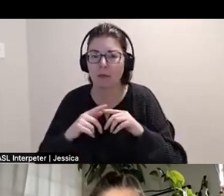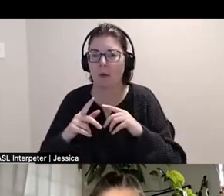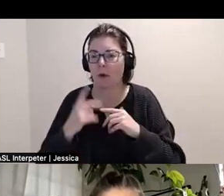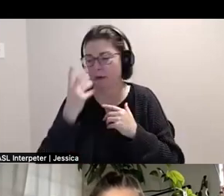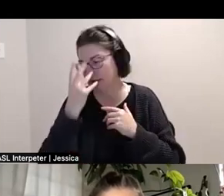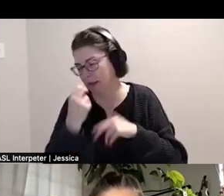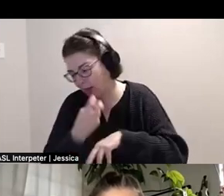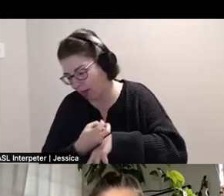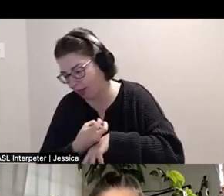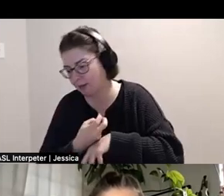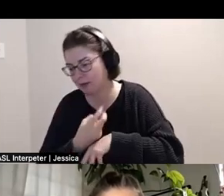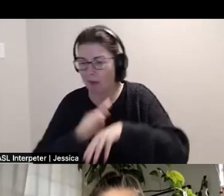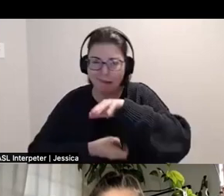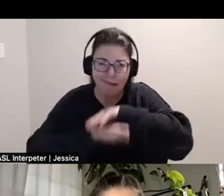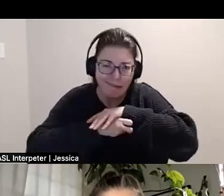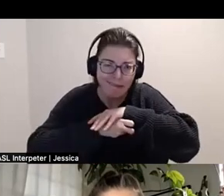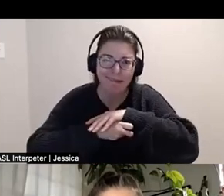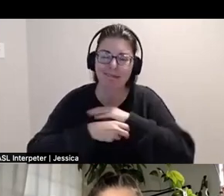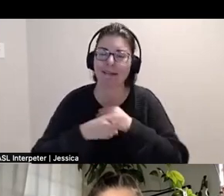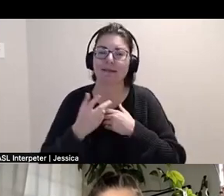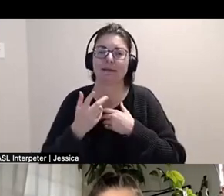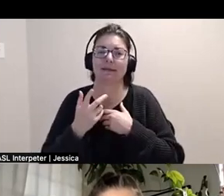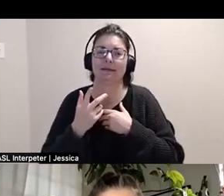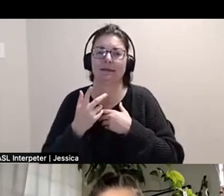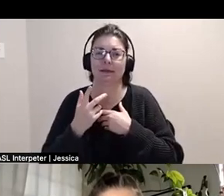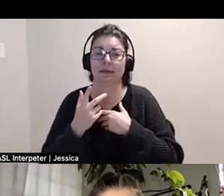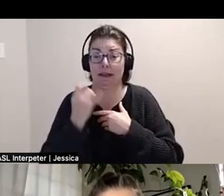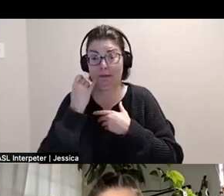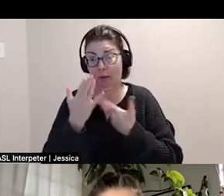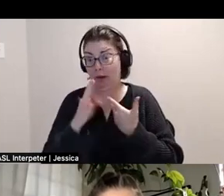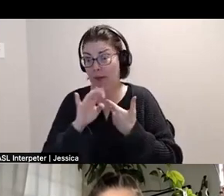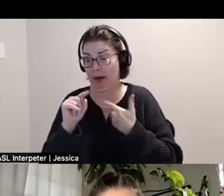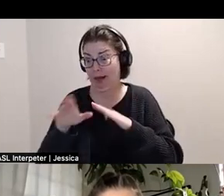under it, like, you know. You could wipe your butt with it if you really have to like emergencies,